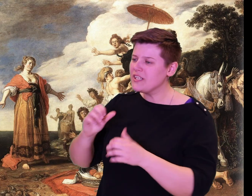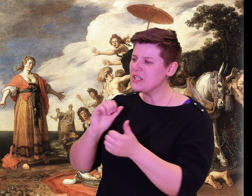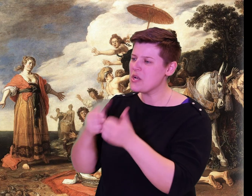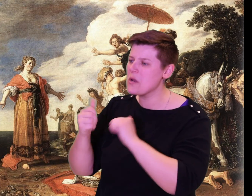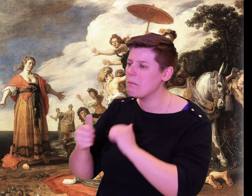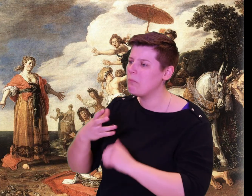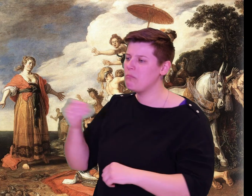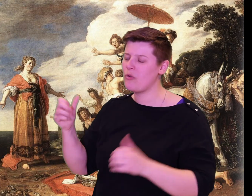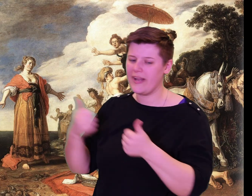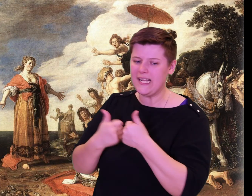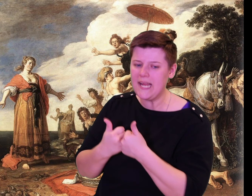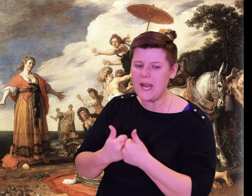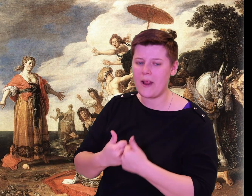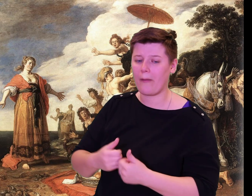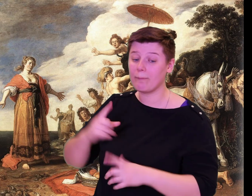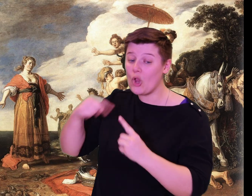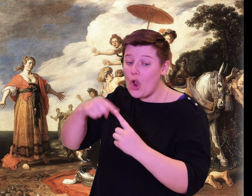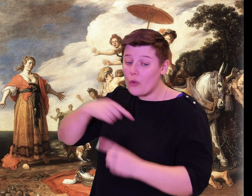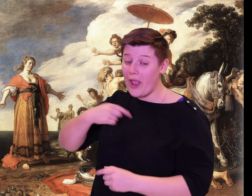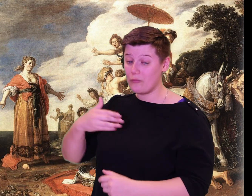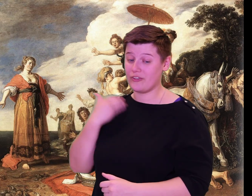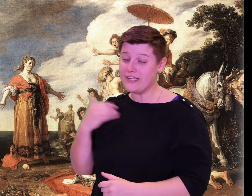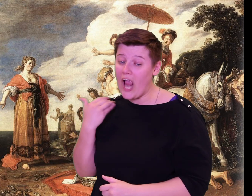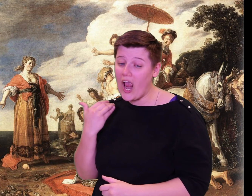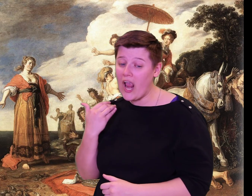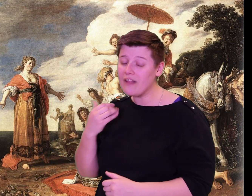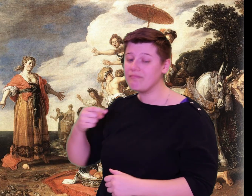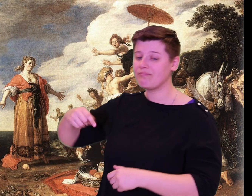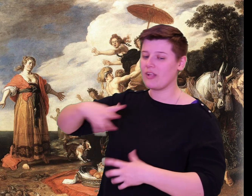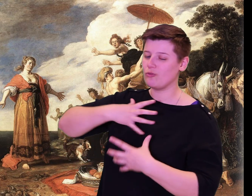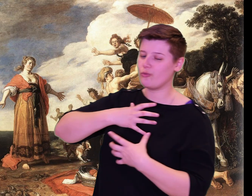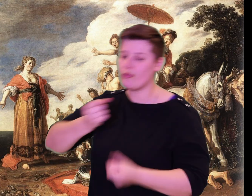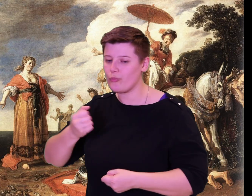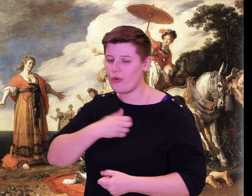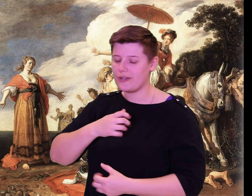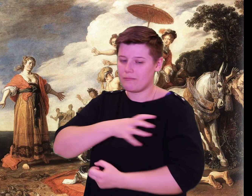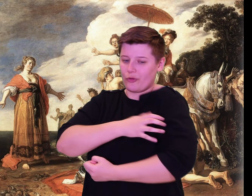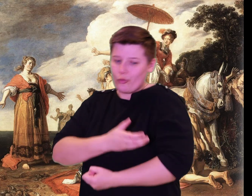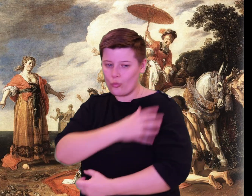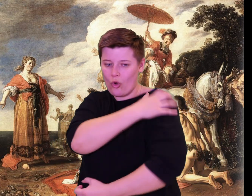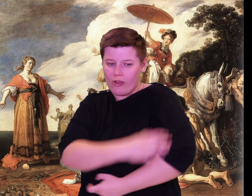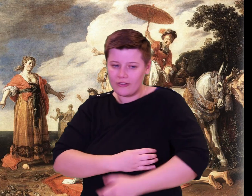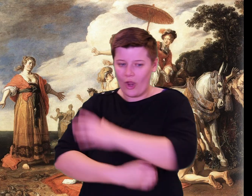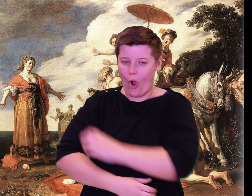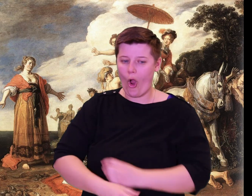I am not lacking experience of sports and games. When I was young, I trusted my